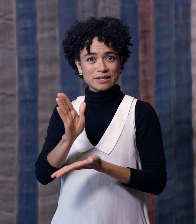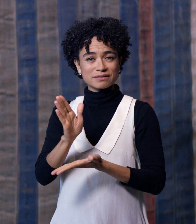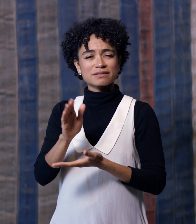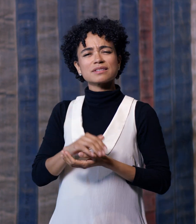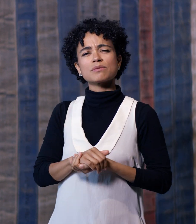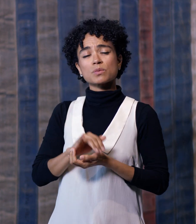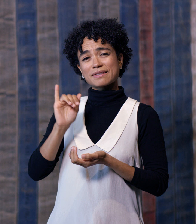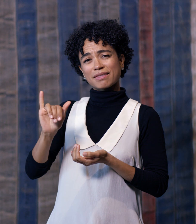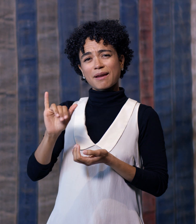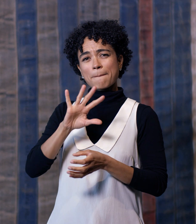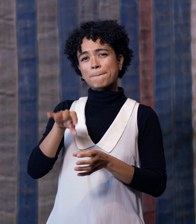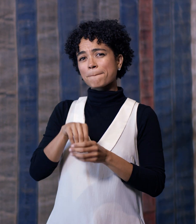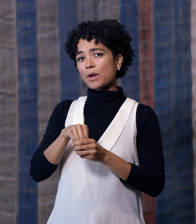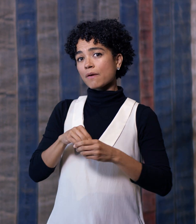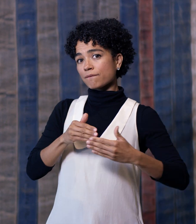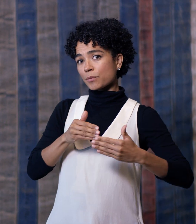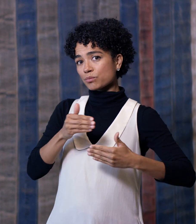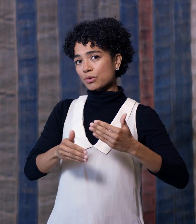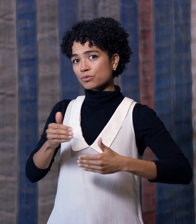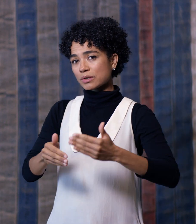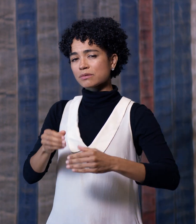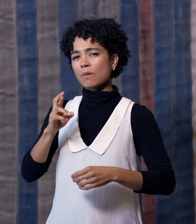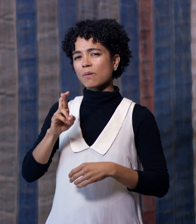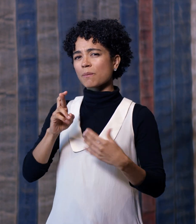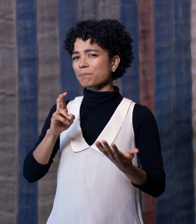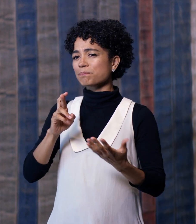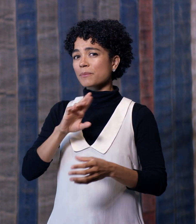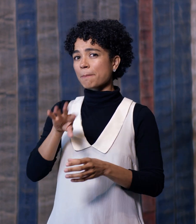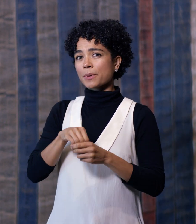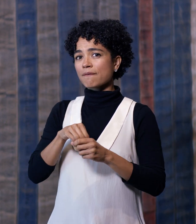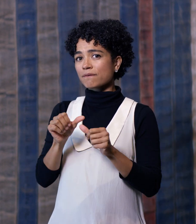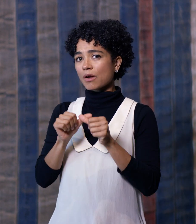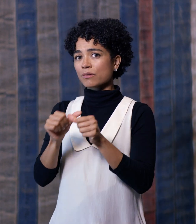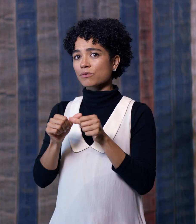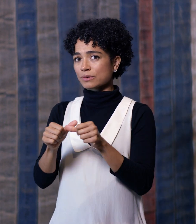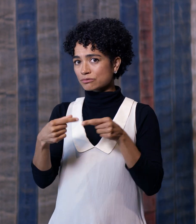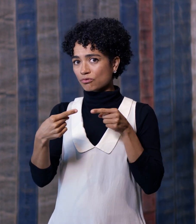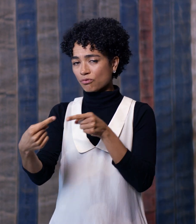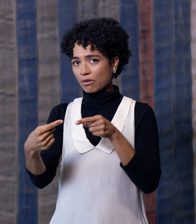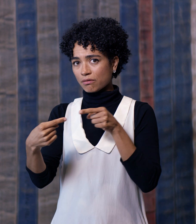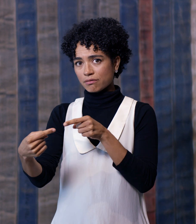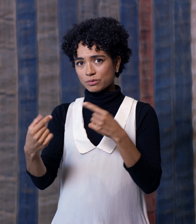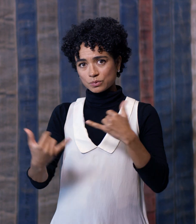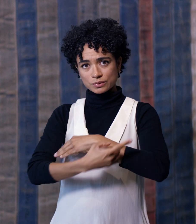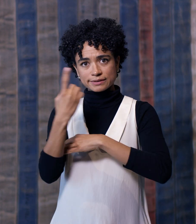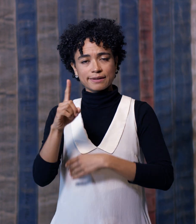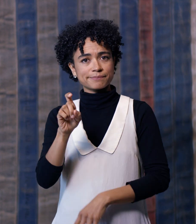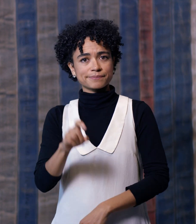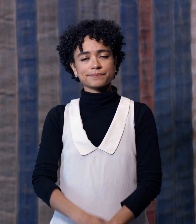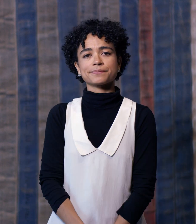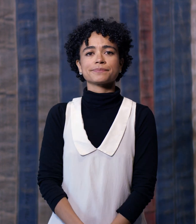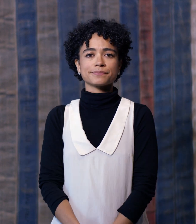was that part of progress, or part of an ongoing struggle that continues today?